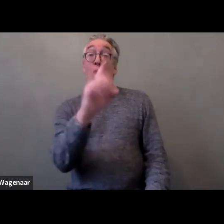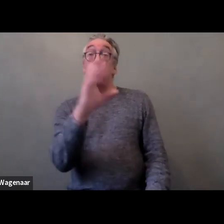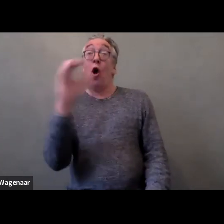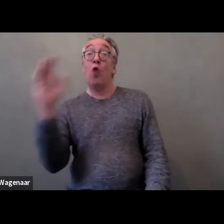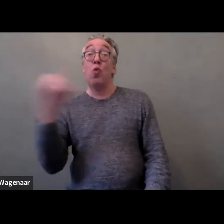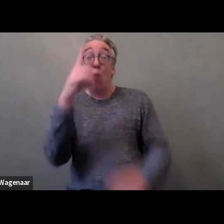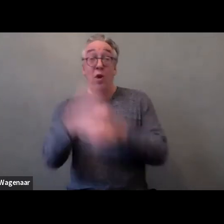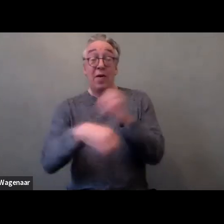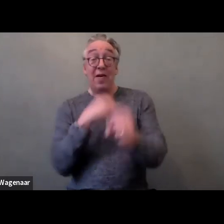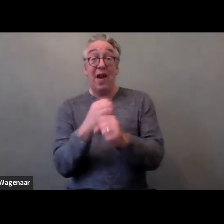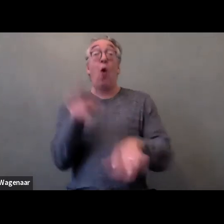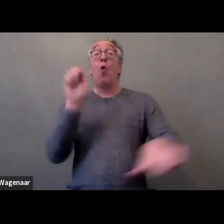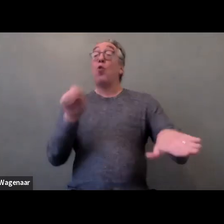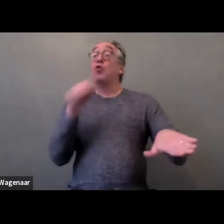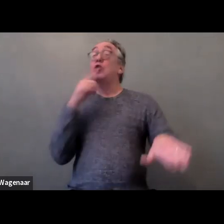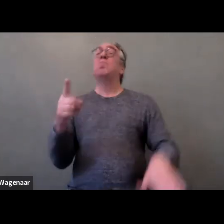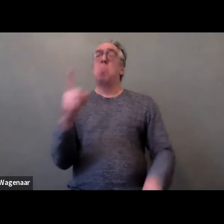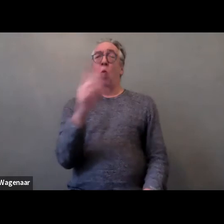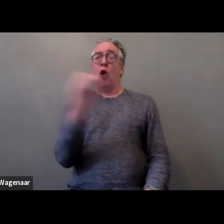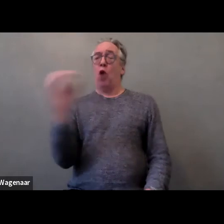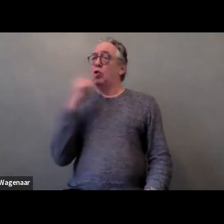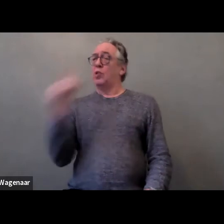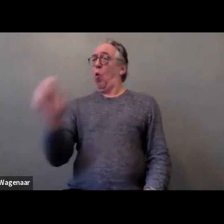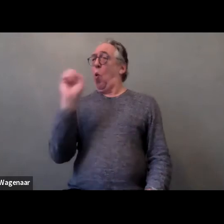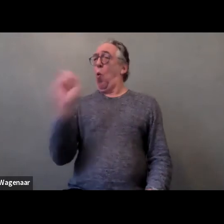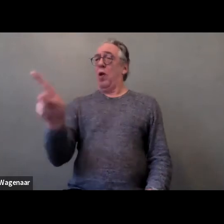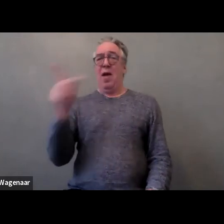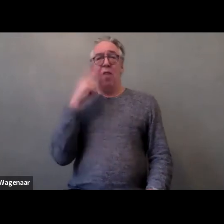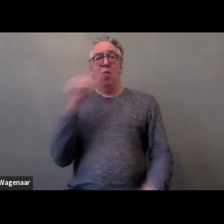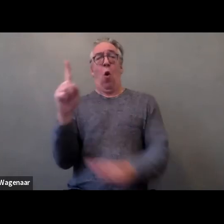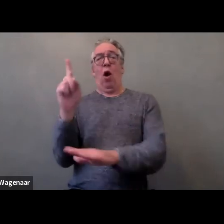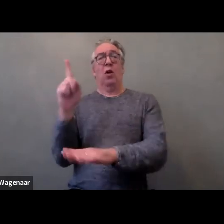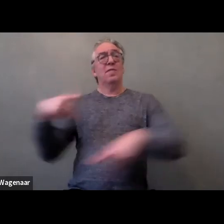or the use of contraceptives without informing the individual